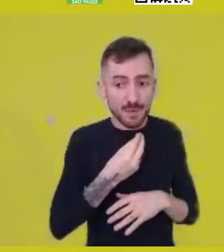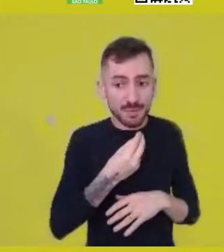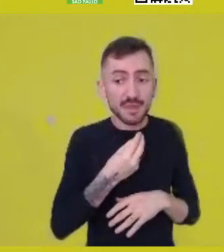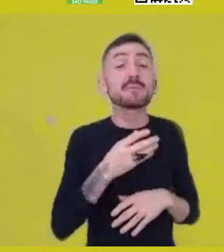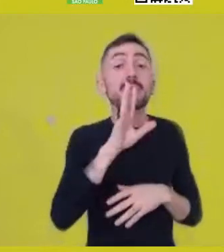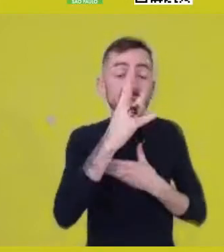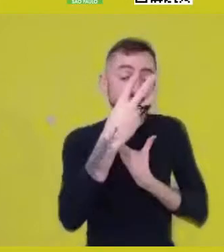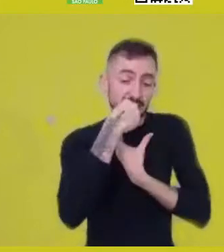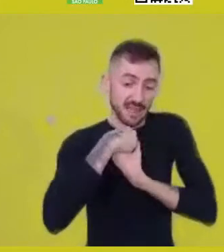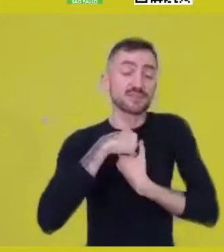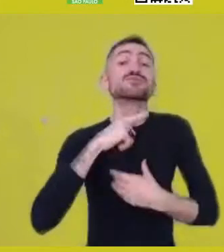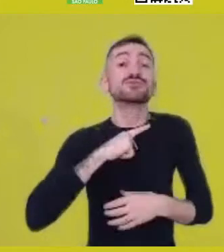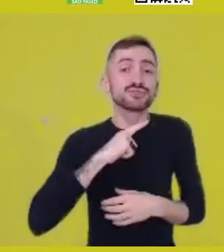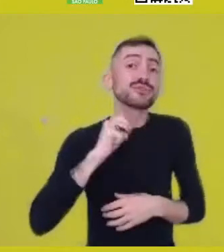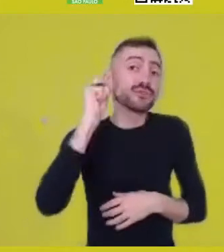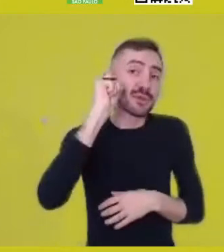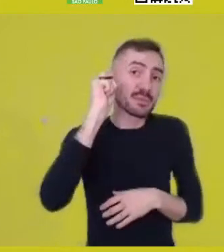because he comes with this feminine power.